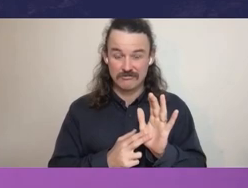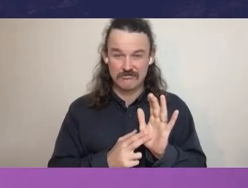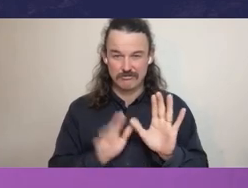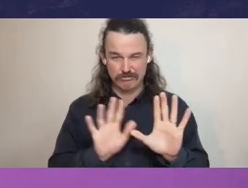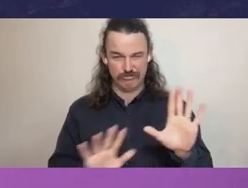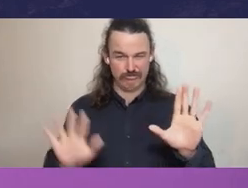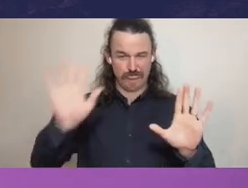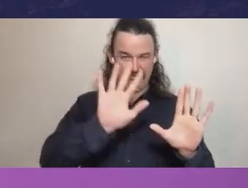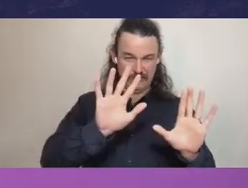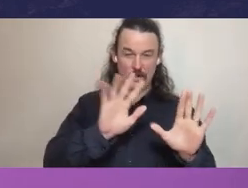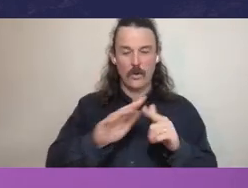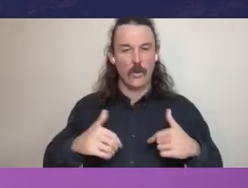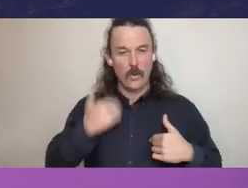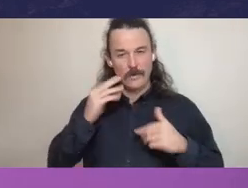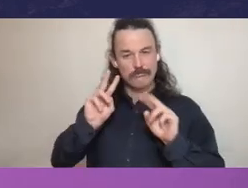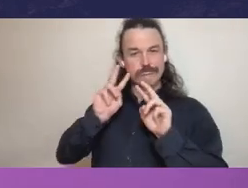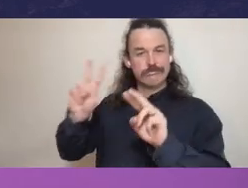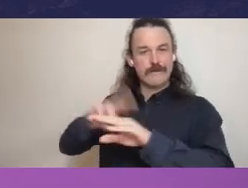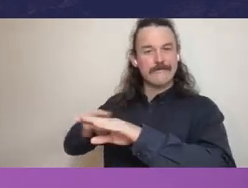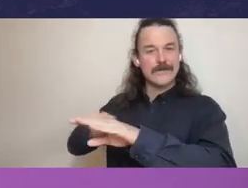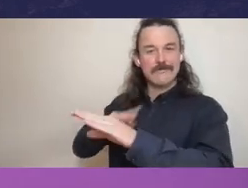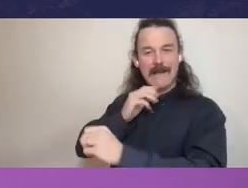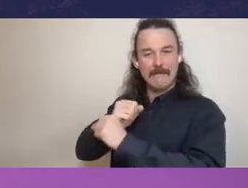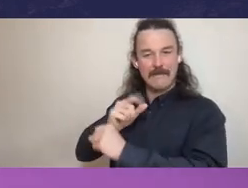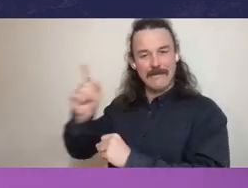leadership on issues and integrity.